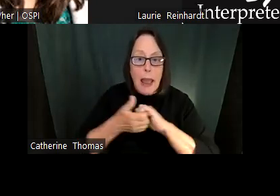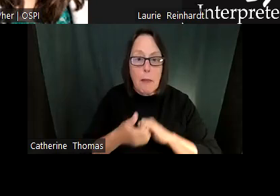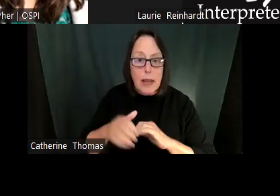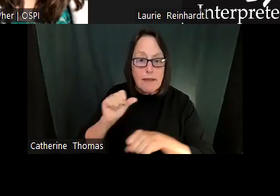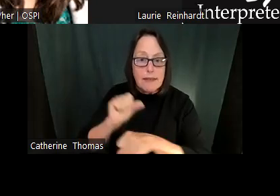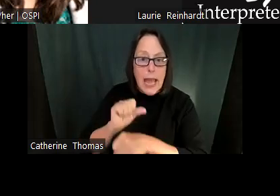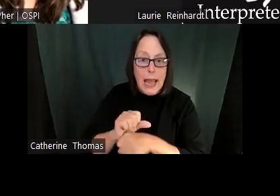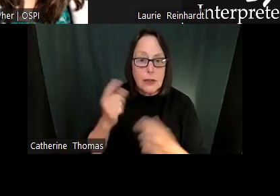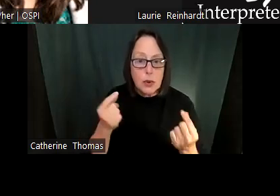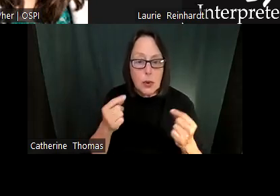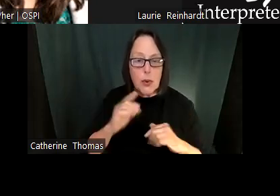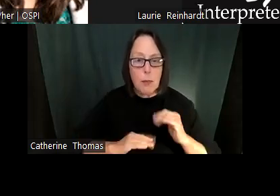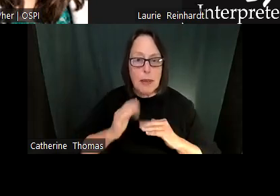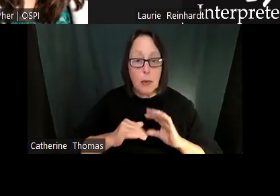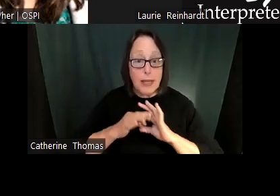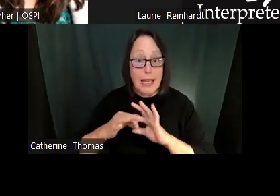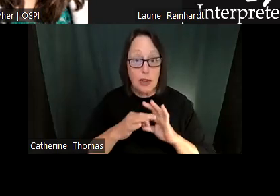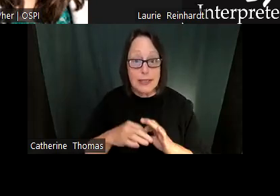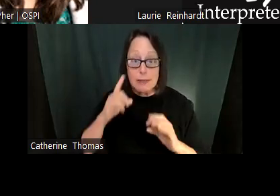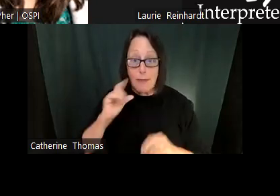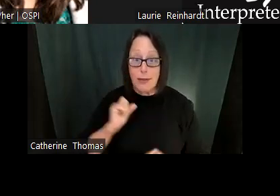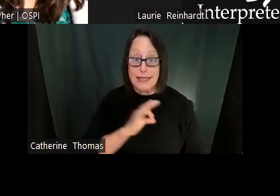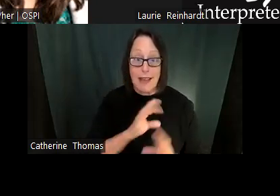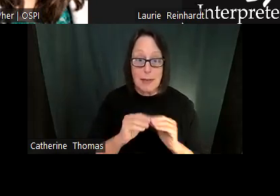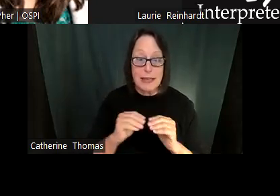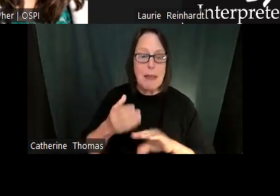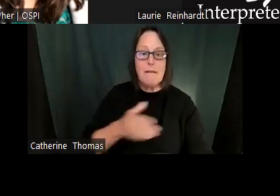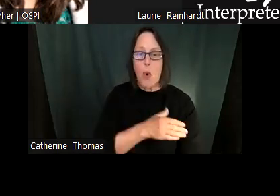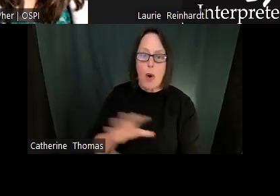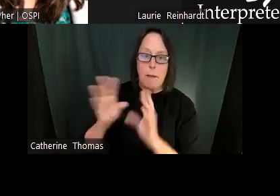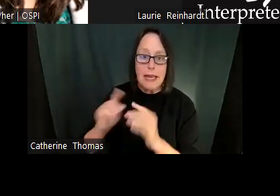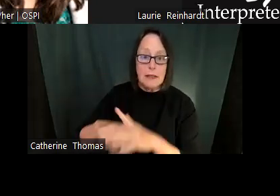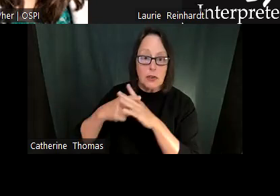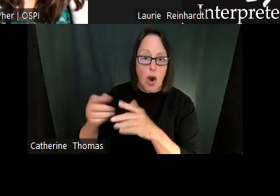Like this could be one of the 3 signature practices from Castle, like a warm welcome. It could be a peer sharing.